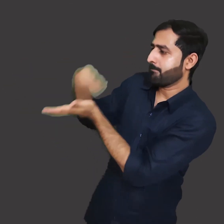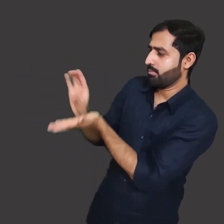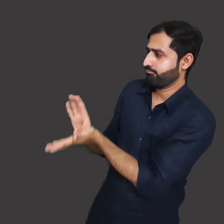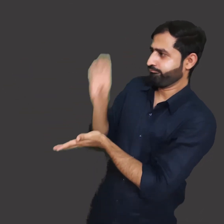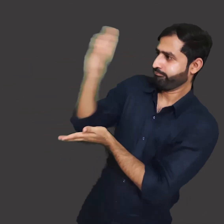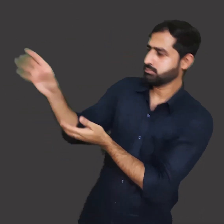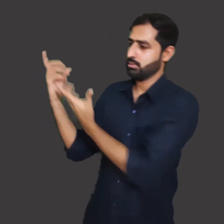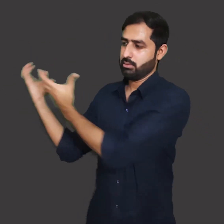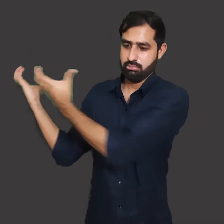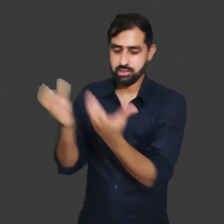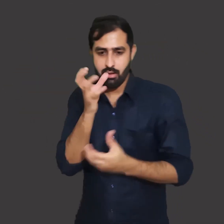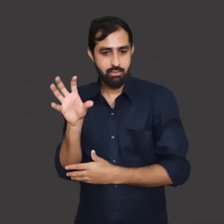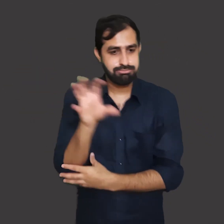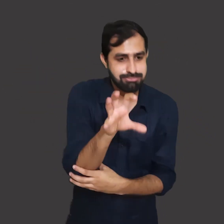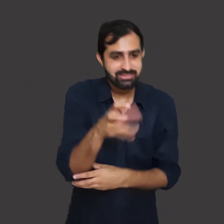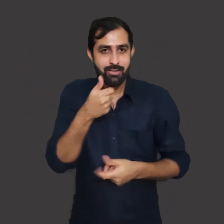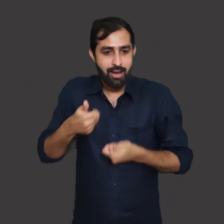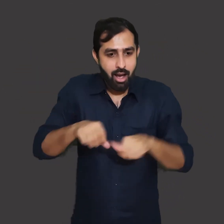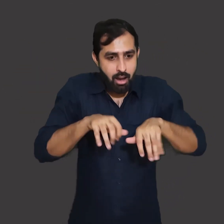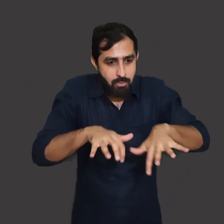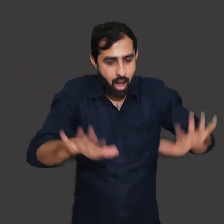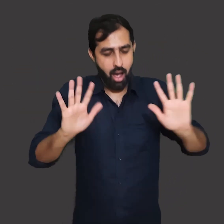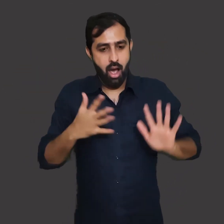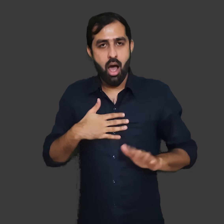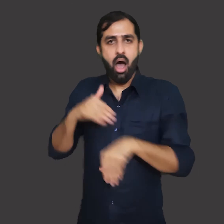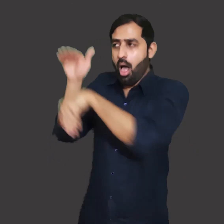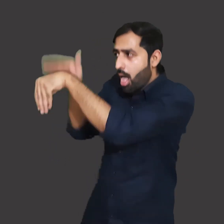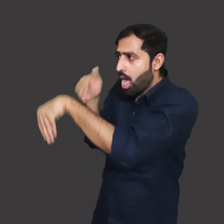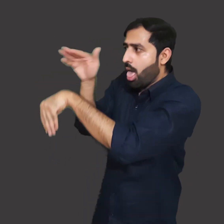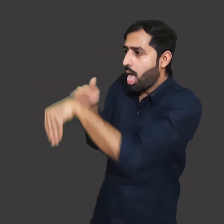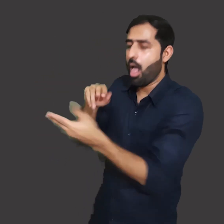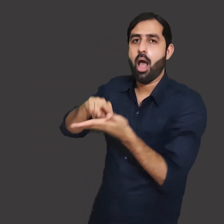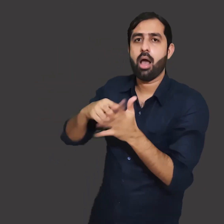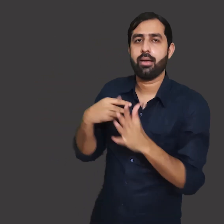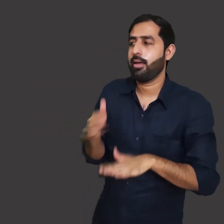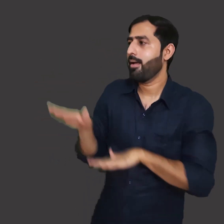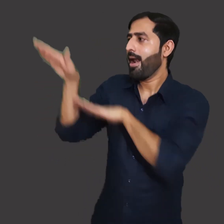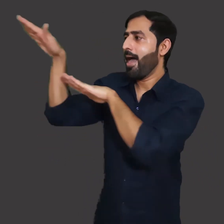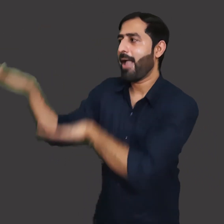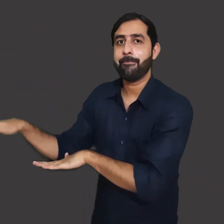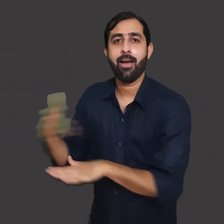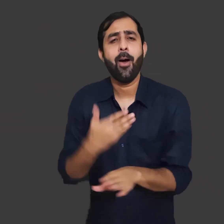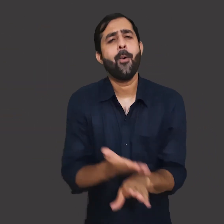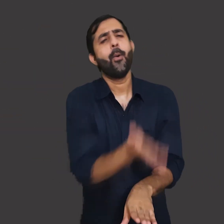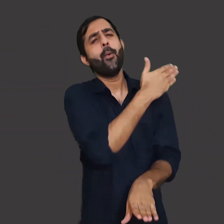asked the government to supply water in their fields. Today, farmers have to be dependent on government for their water needs.